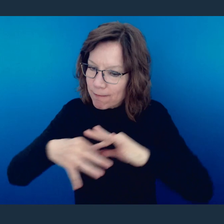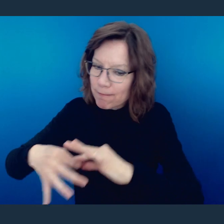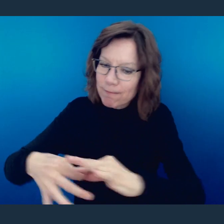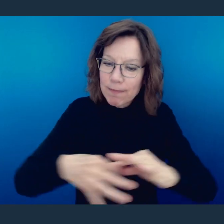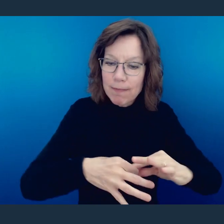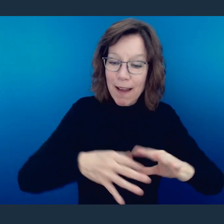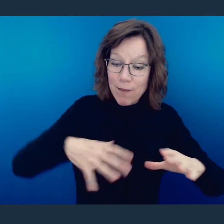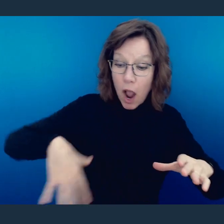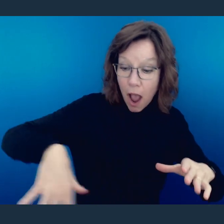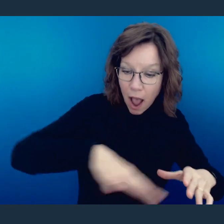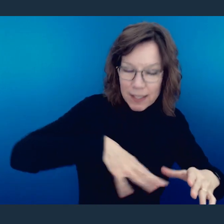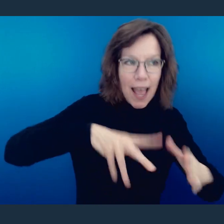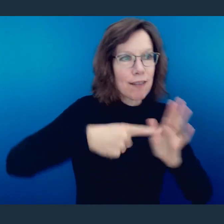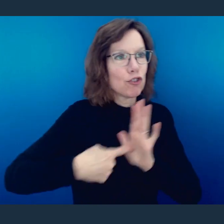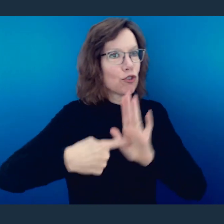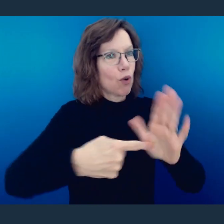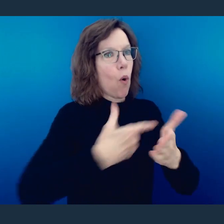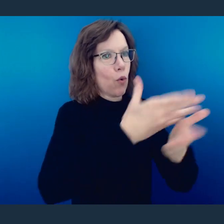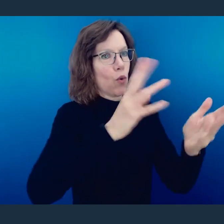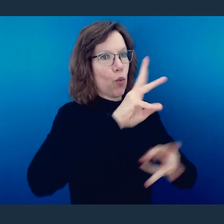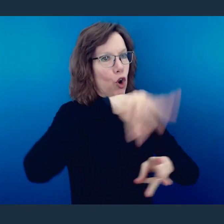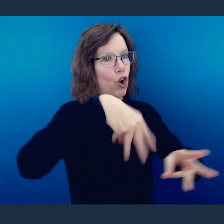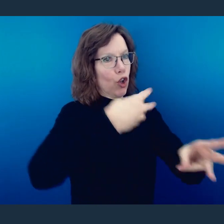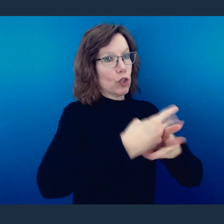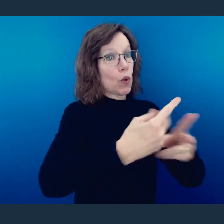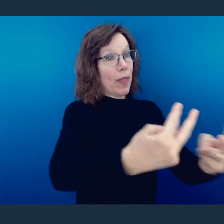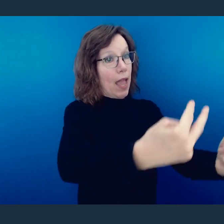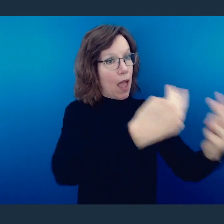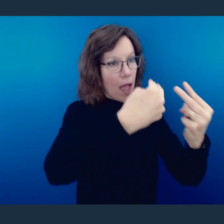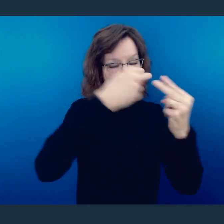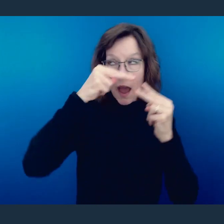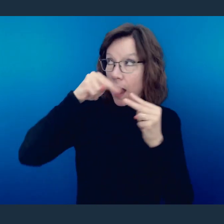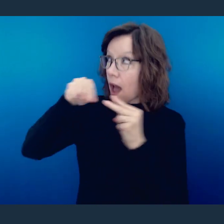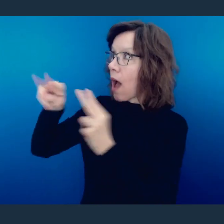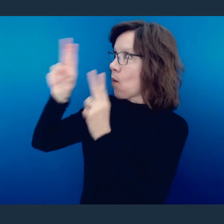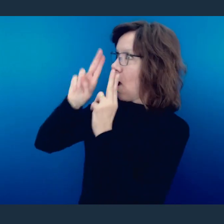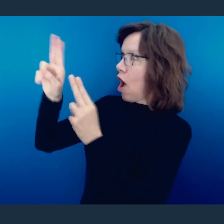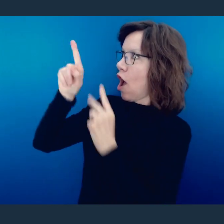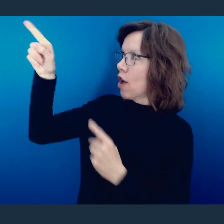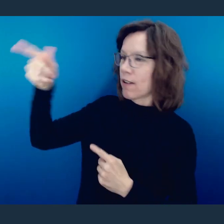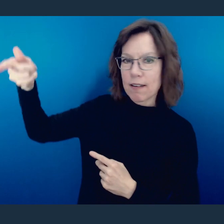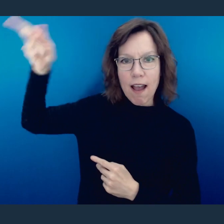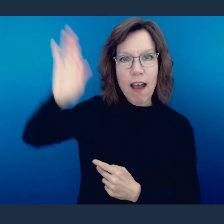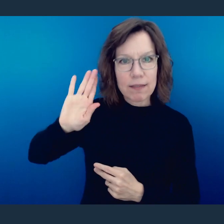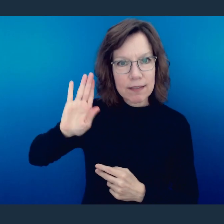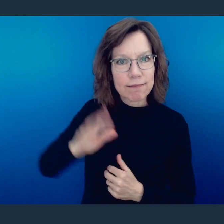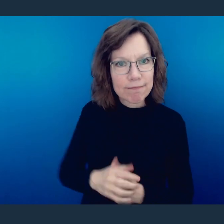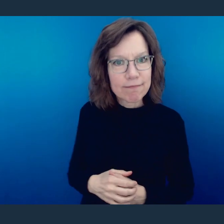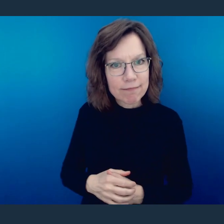toward one another but reflected out in the world in such a way that God may get the glory.